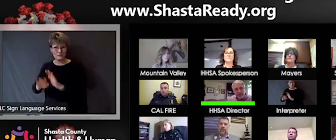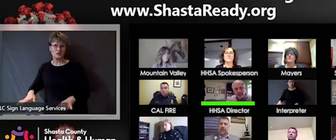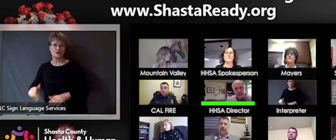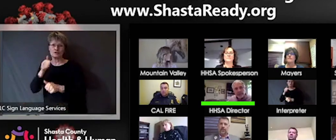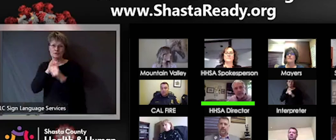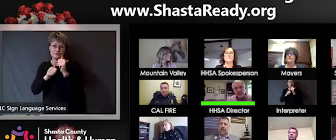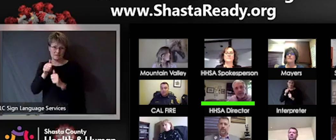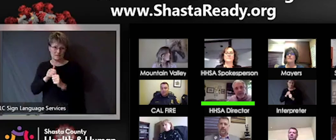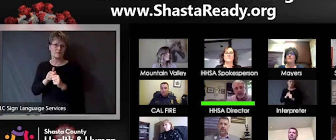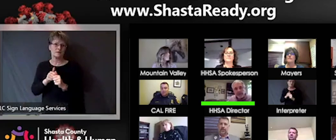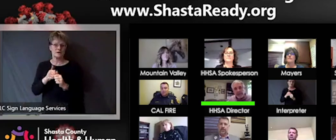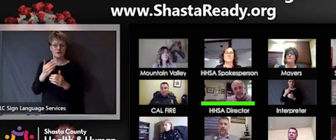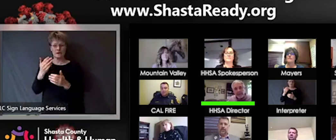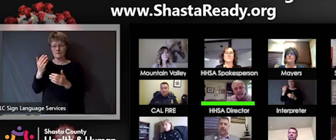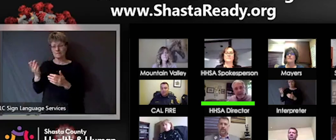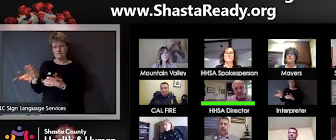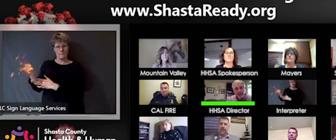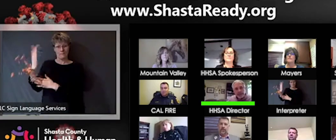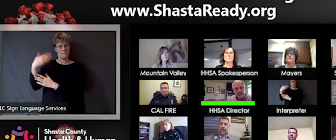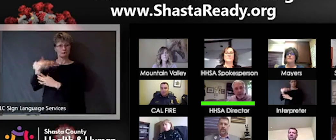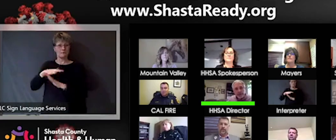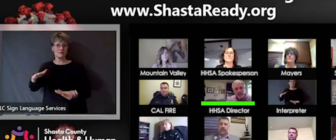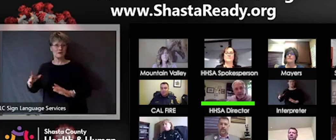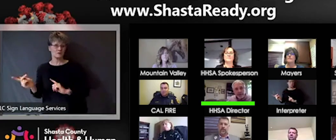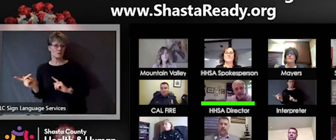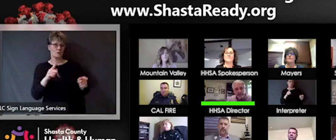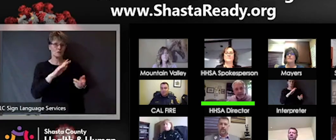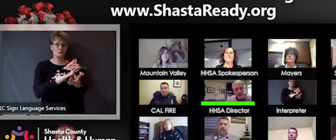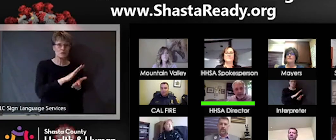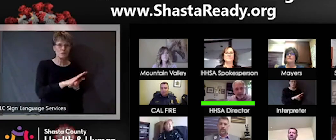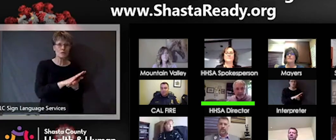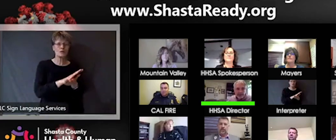children who might be in a precarious situation are not seeing those children